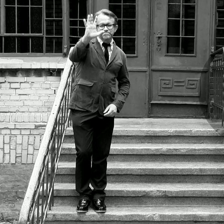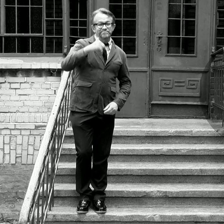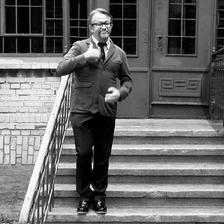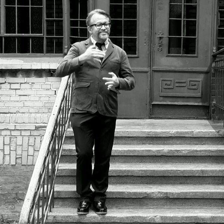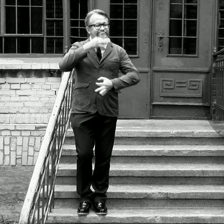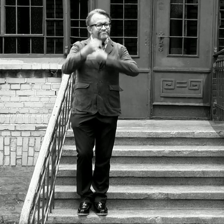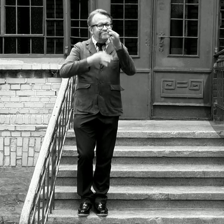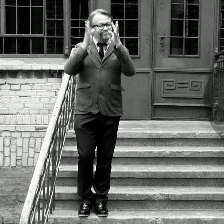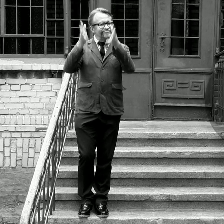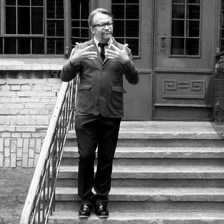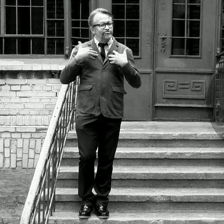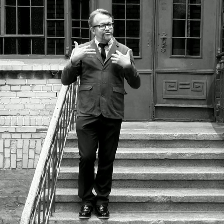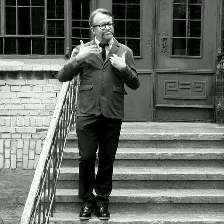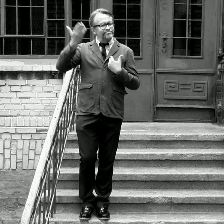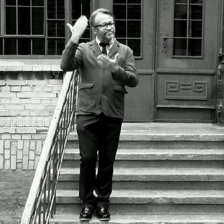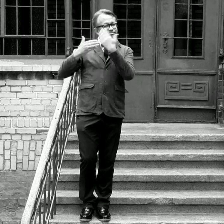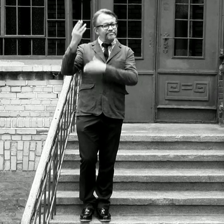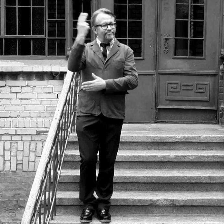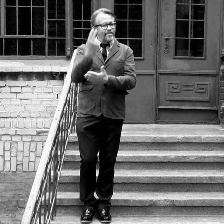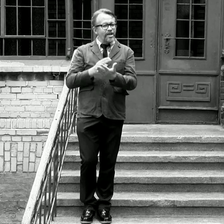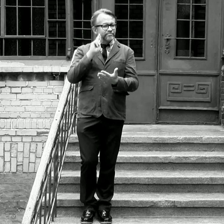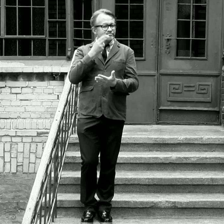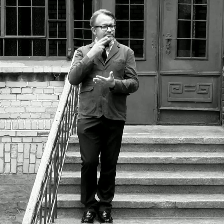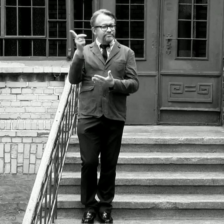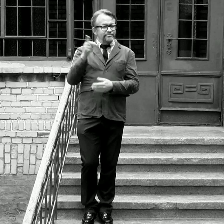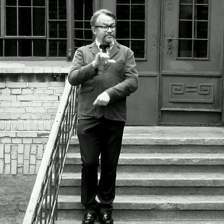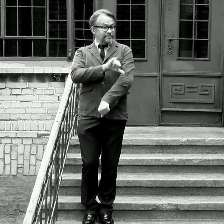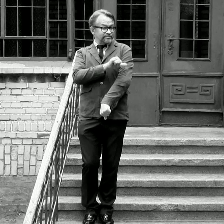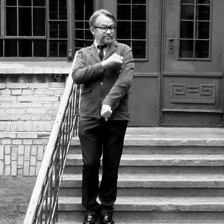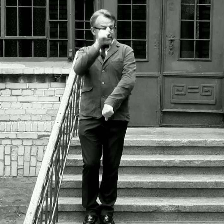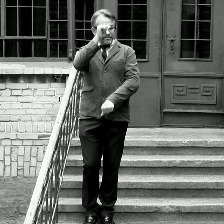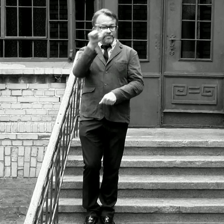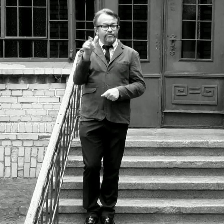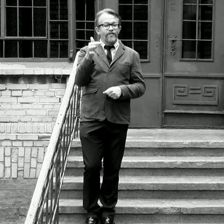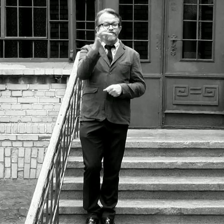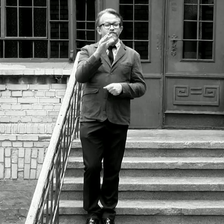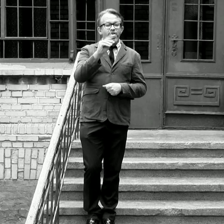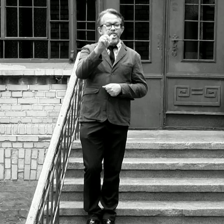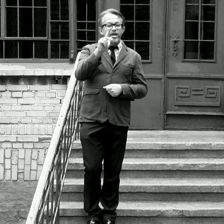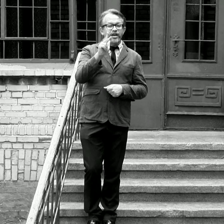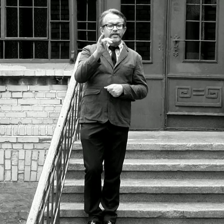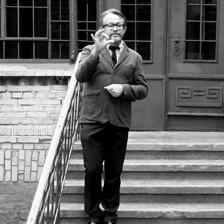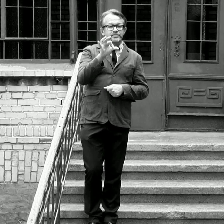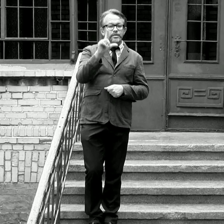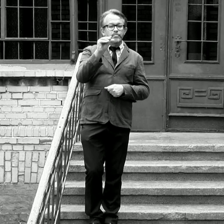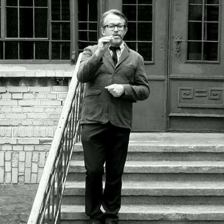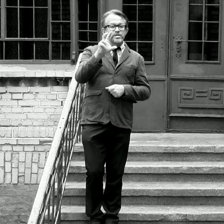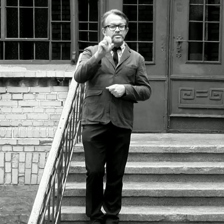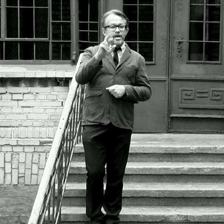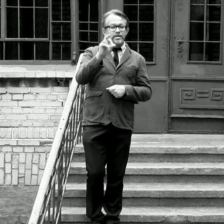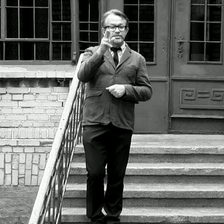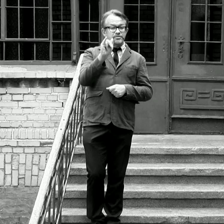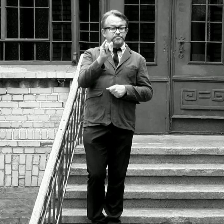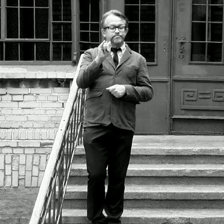Welcome, I will tell about famous deaf painter, named Feliks Pęczarski.